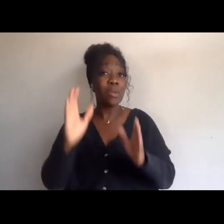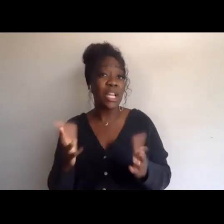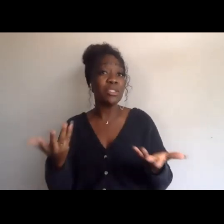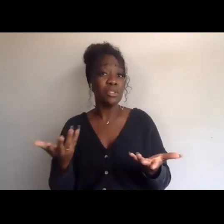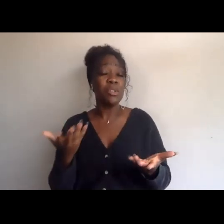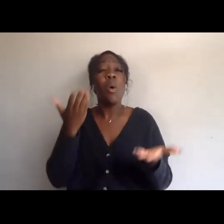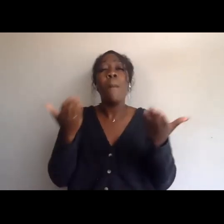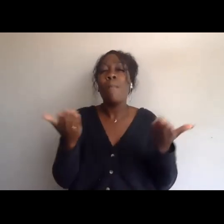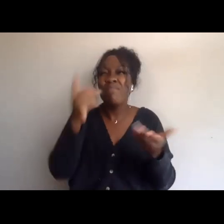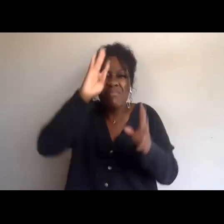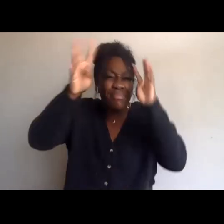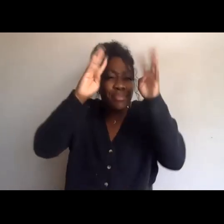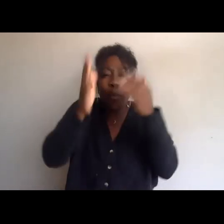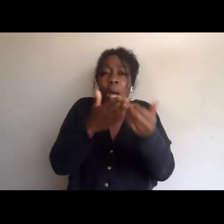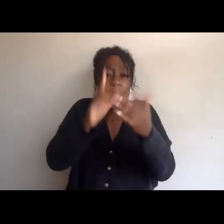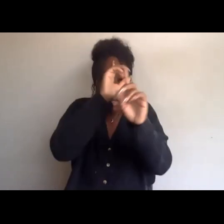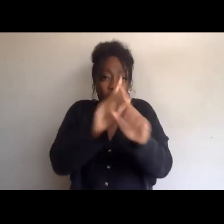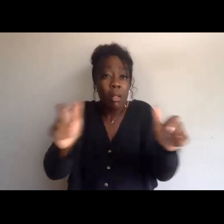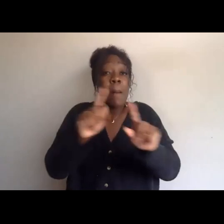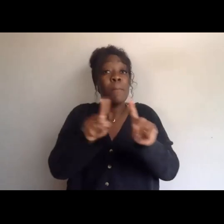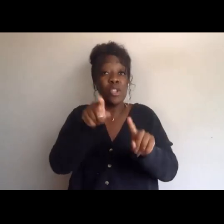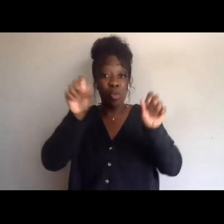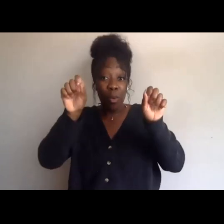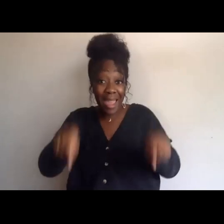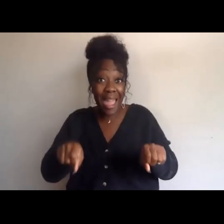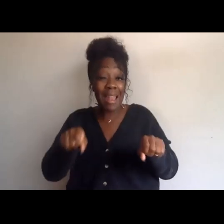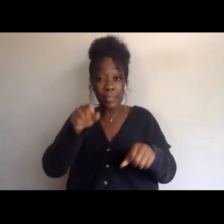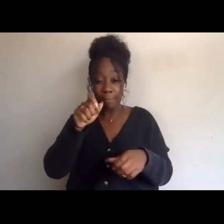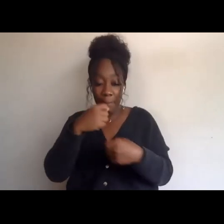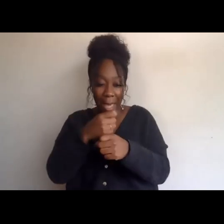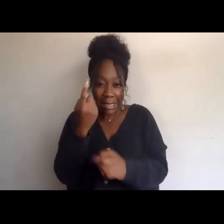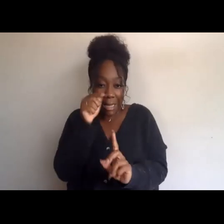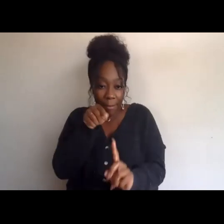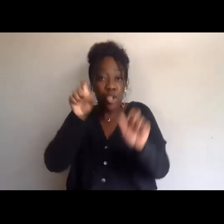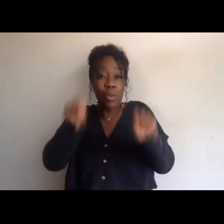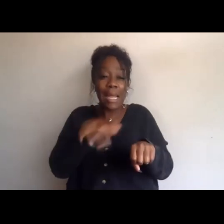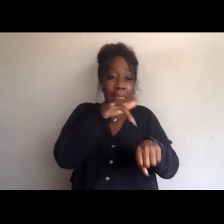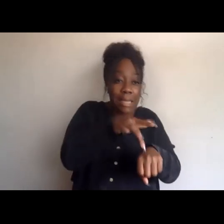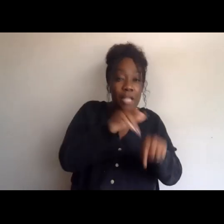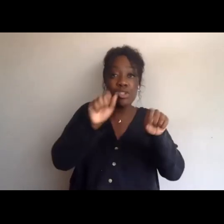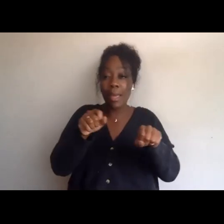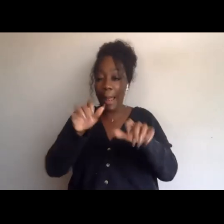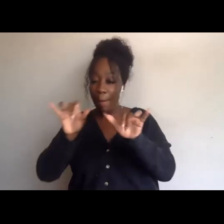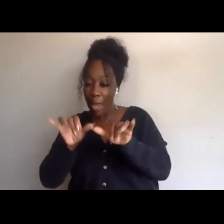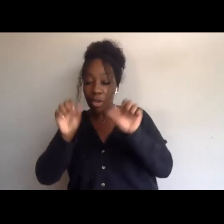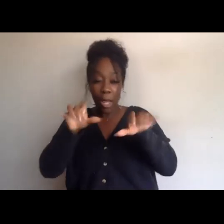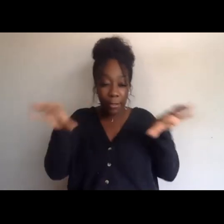that you're gonna do? So that's what you're gonna bring to class next week, and I thought I had way more time than I do,